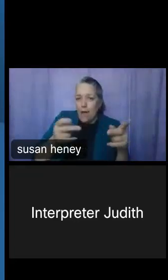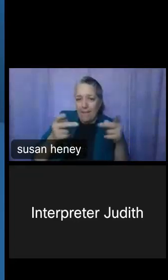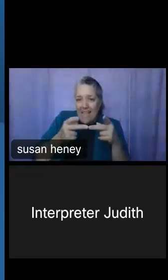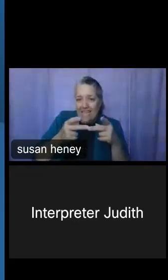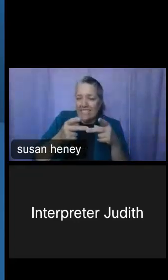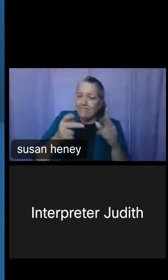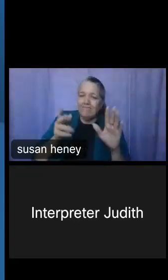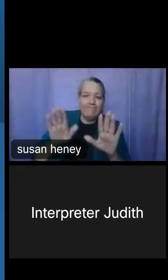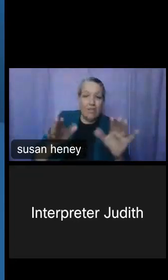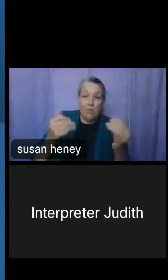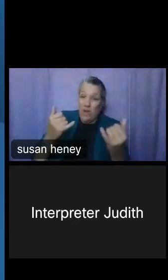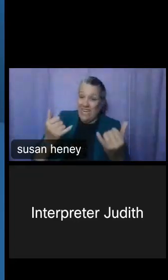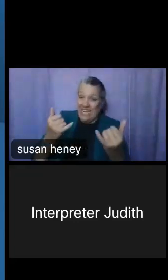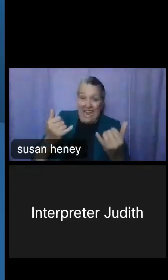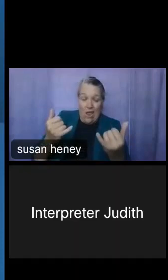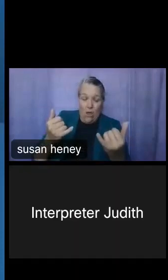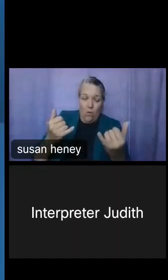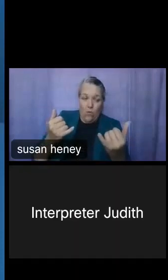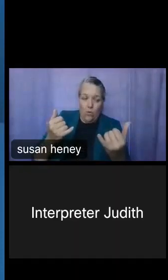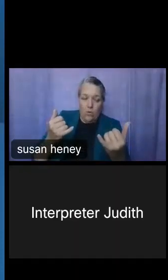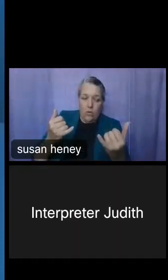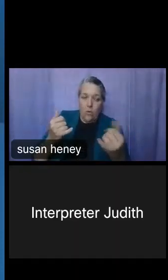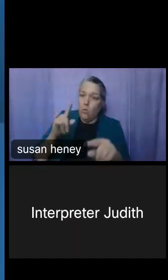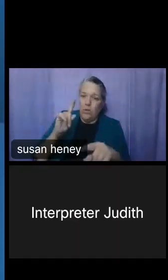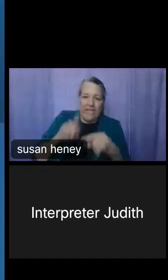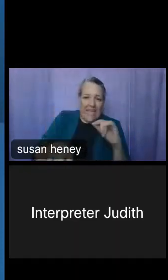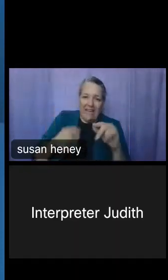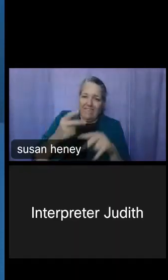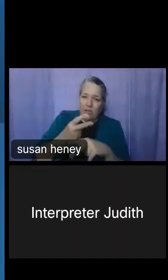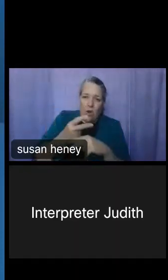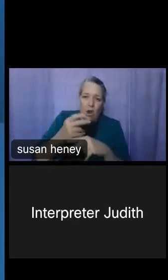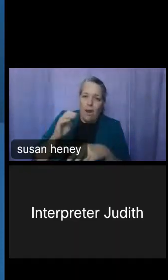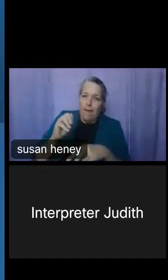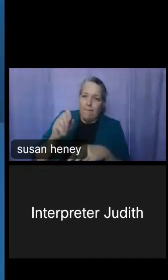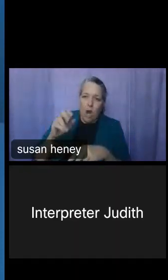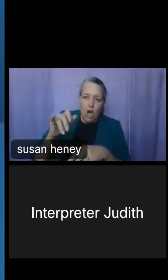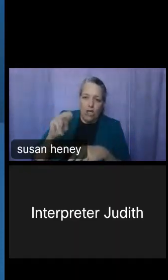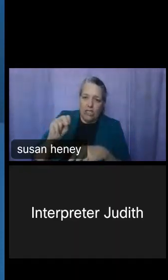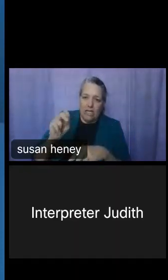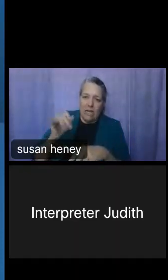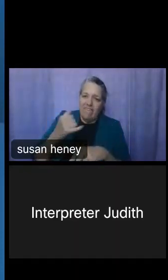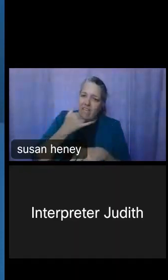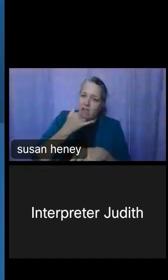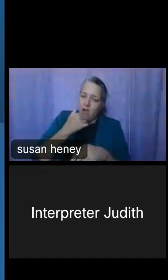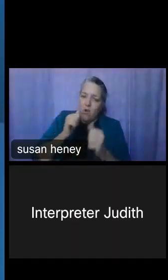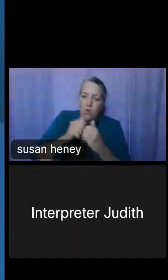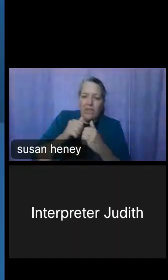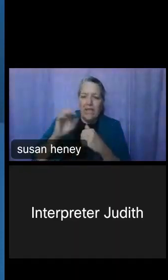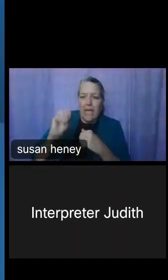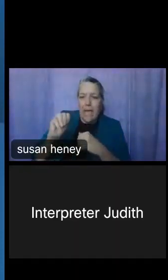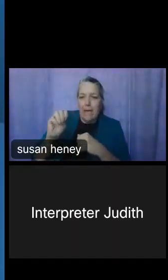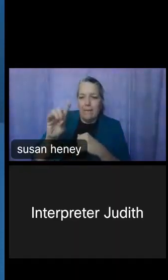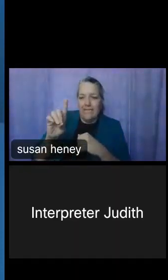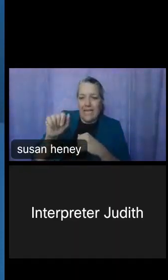at this time to do margins of errors on MDAT. However, you can try to figure out those margins